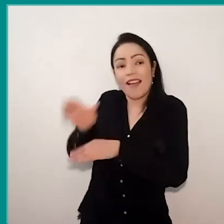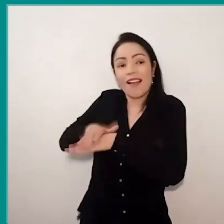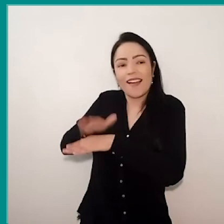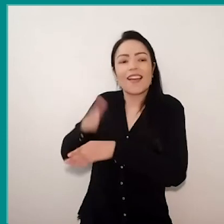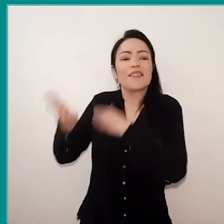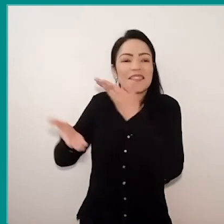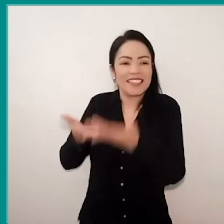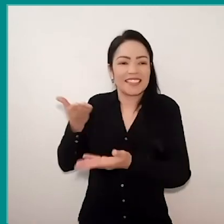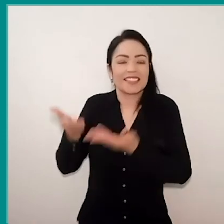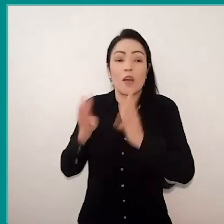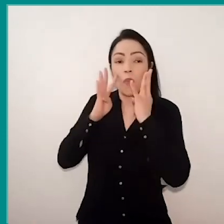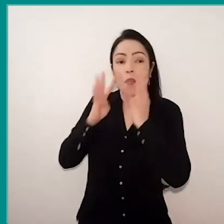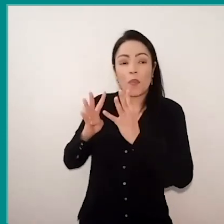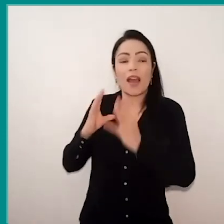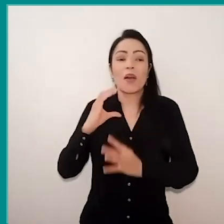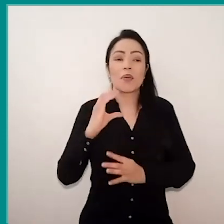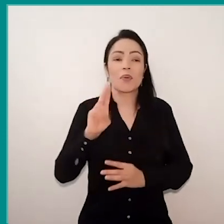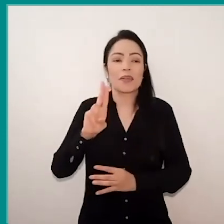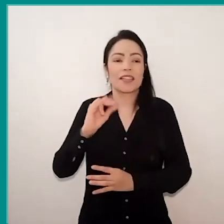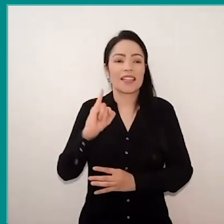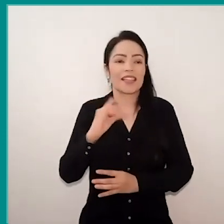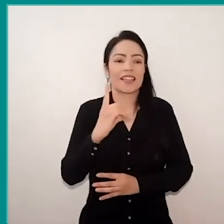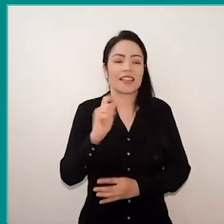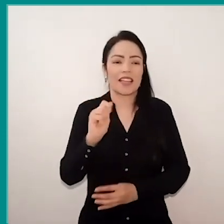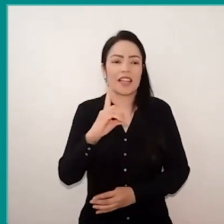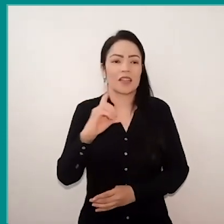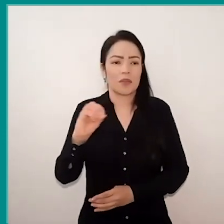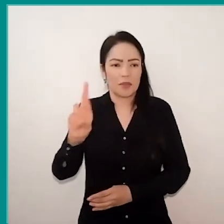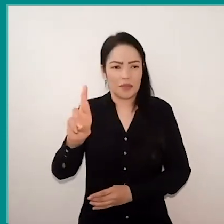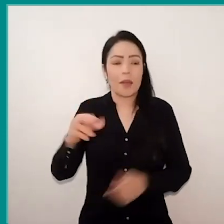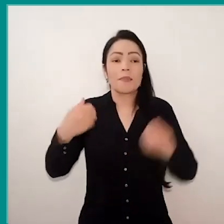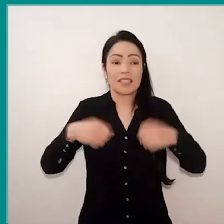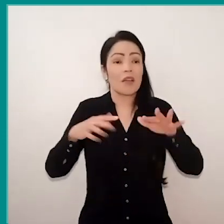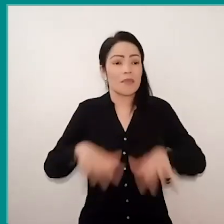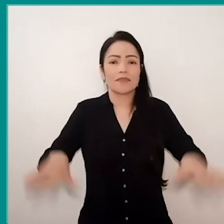because the caregivers need to be taken care of, need to have a space too to listen, to talk,